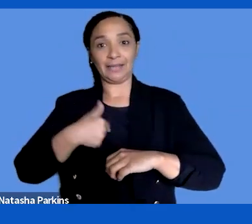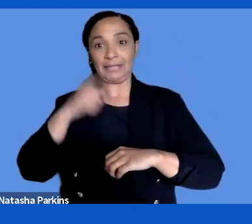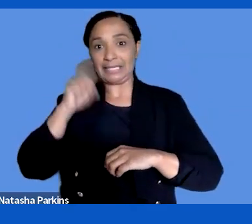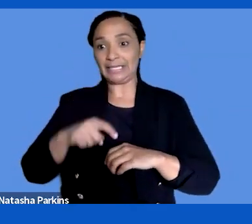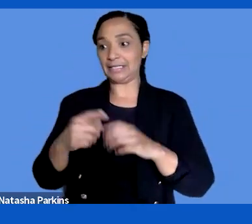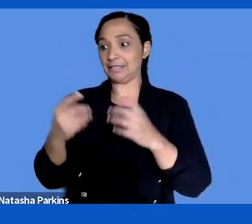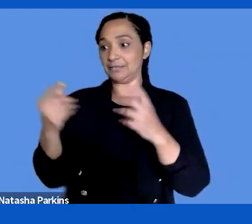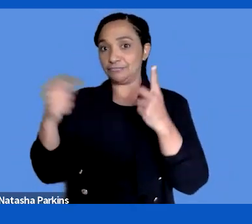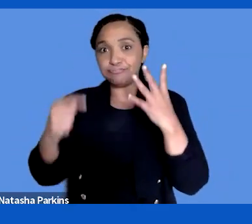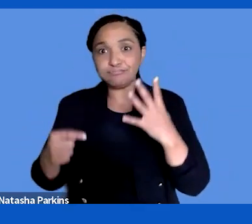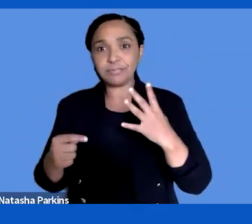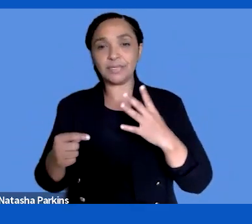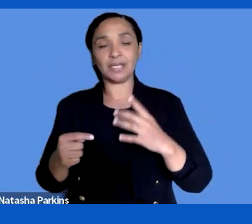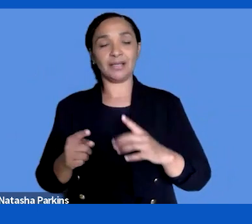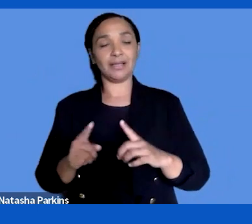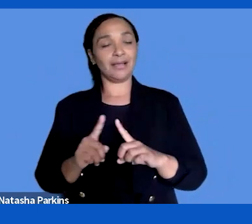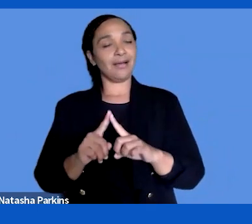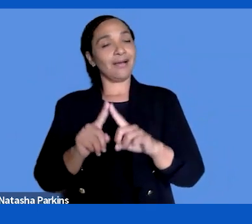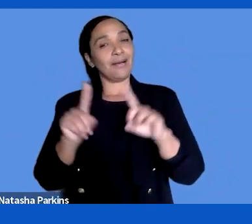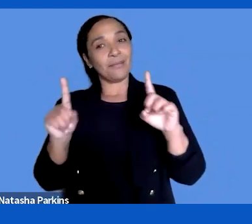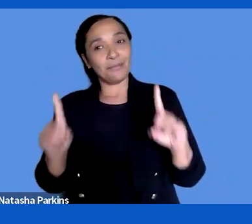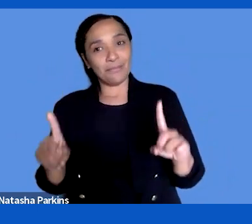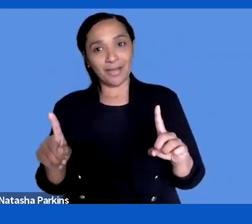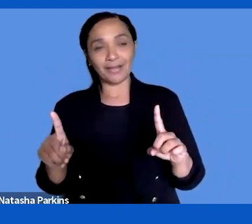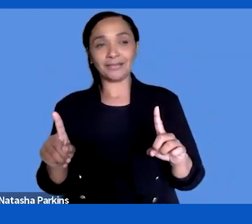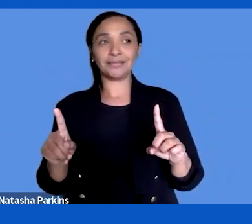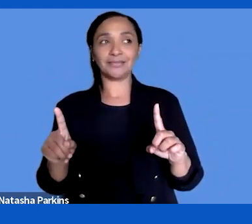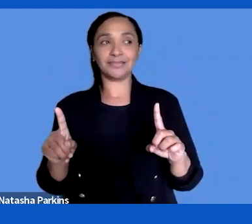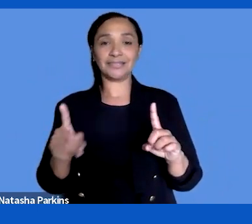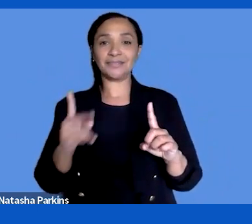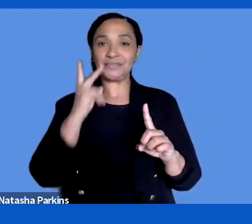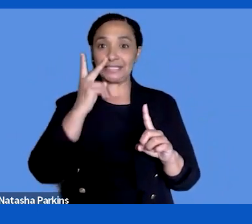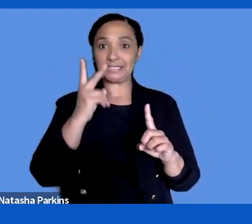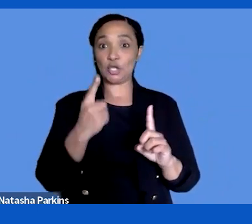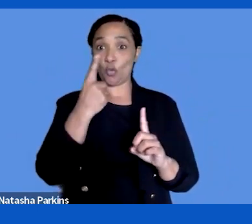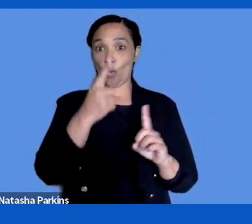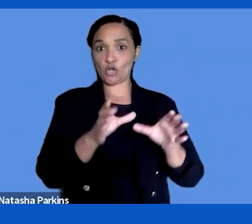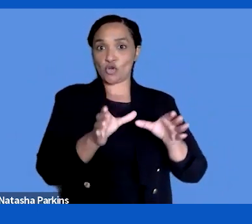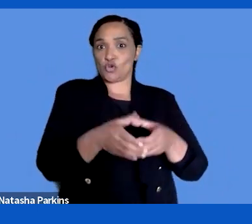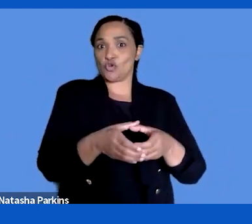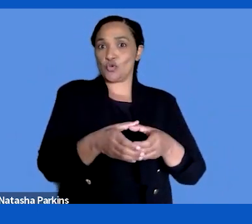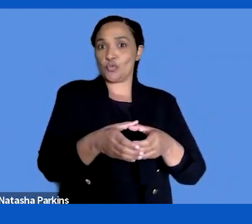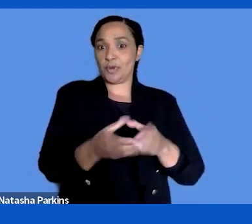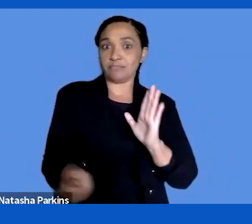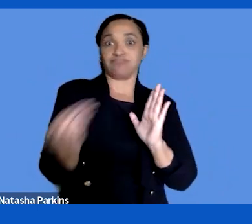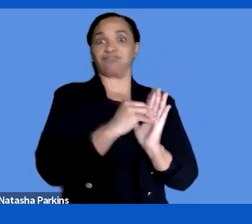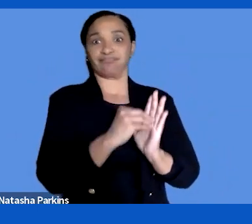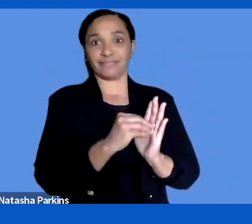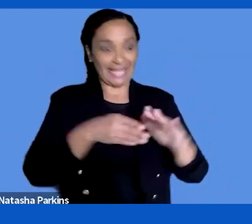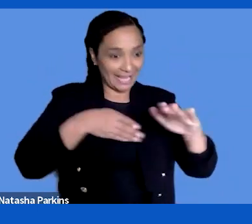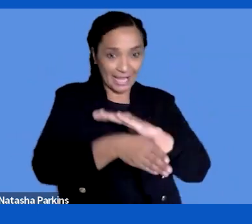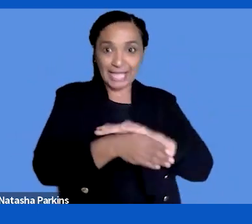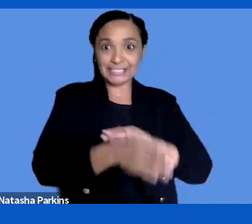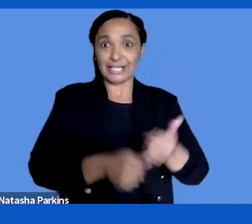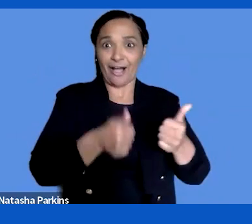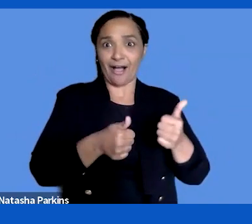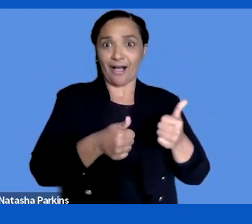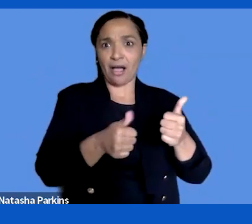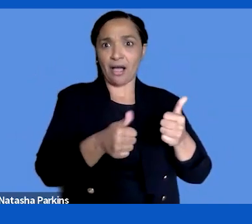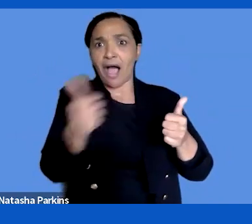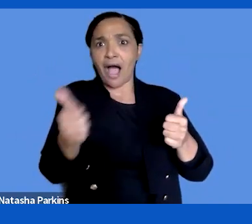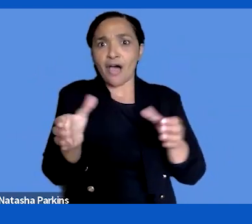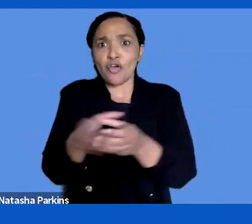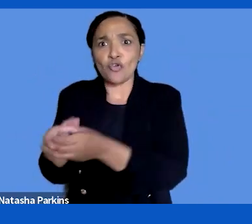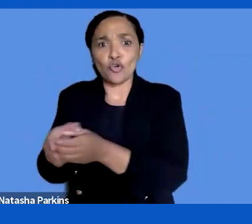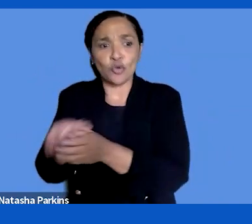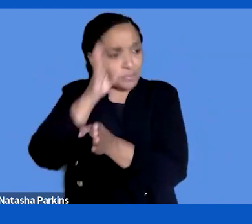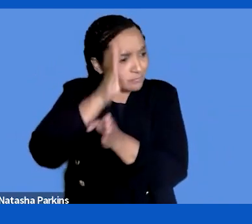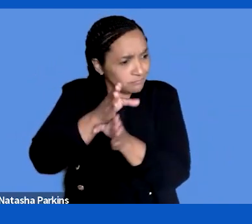But then you see one user group and their specific issues. There are organizations working like that